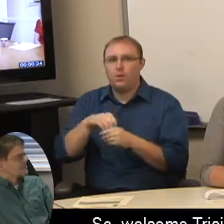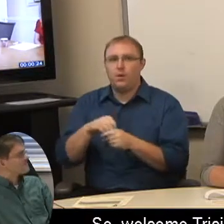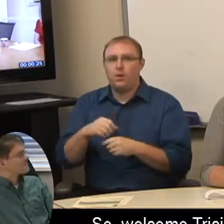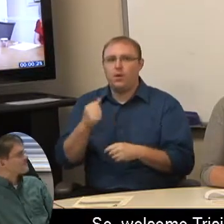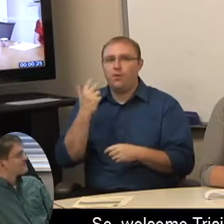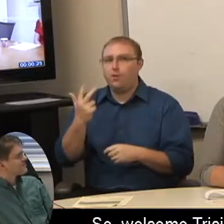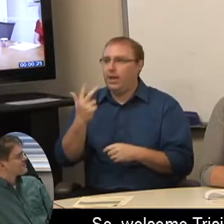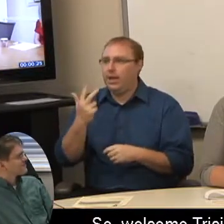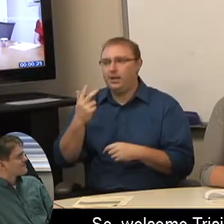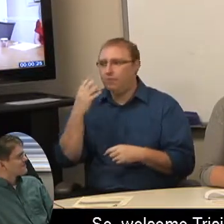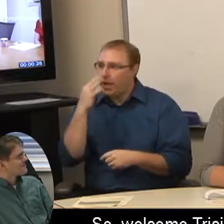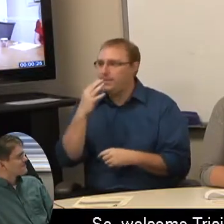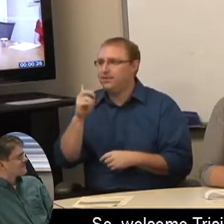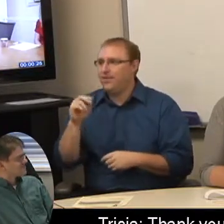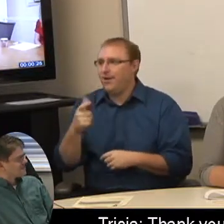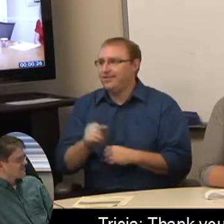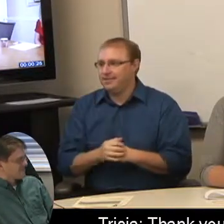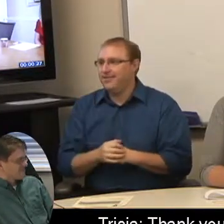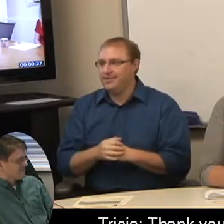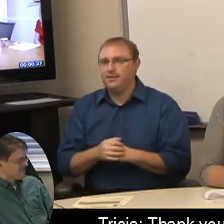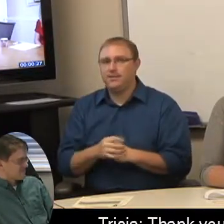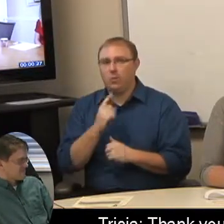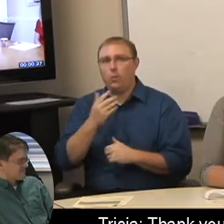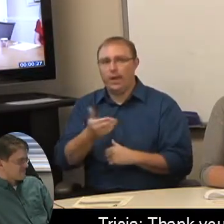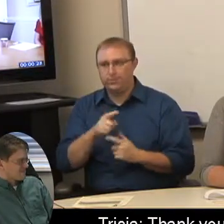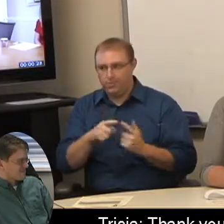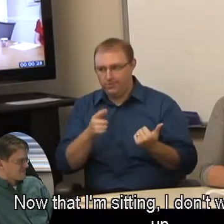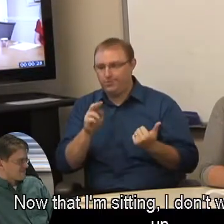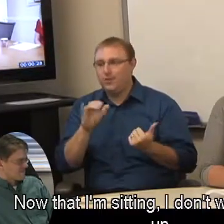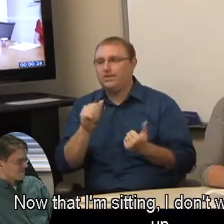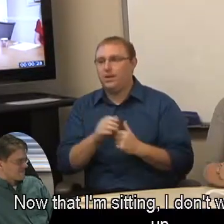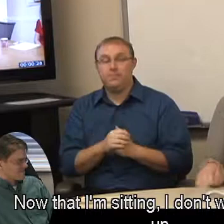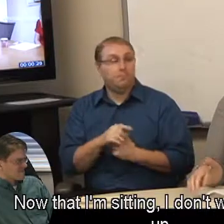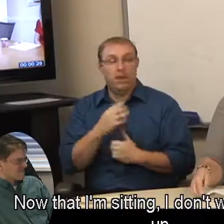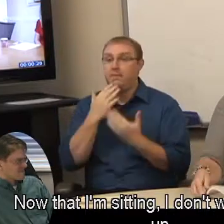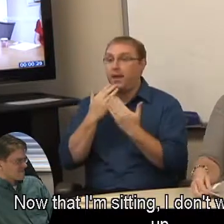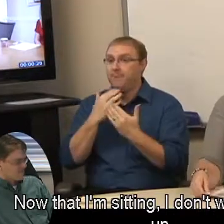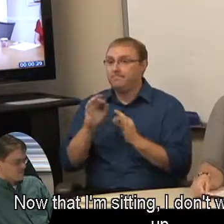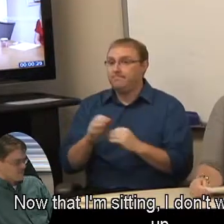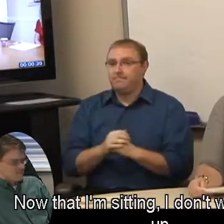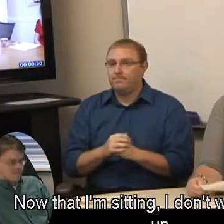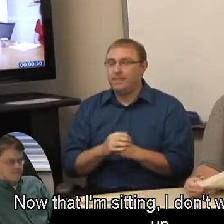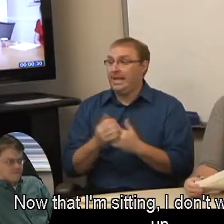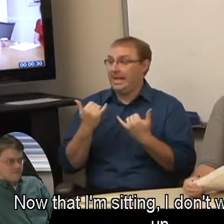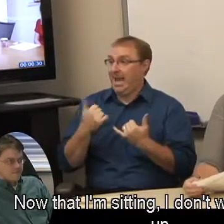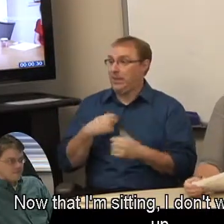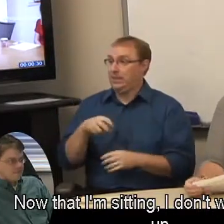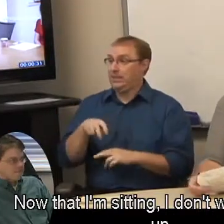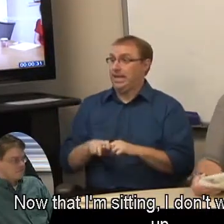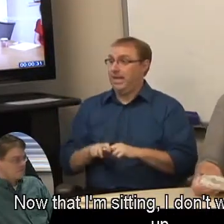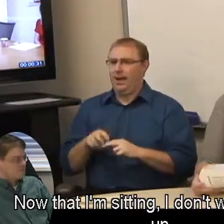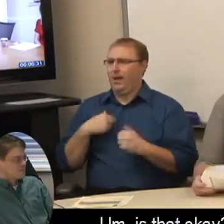So, welcome Tricia. Tricia: Thank you. Now that I'm sitting, I don't want to stand up.